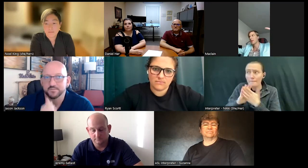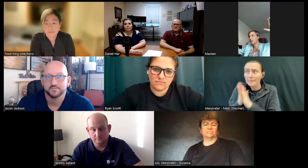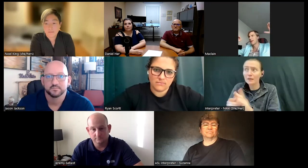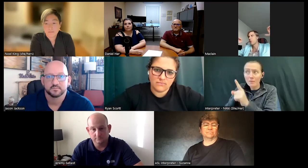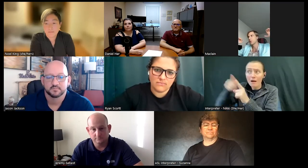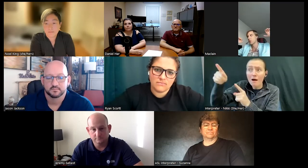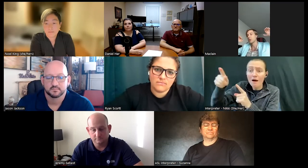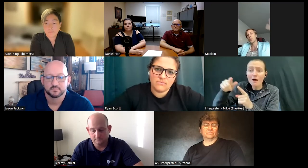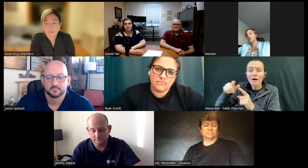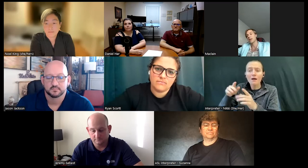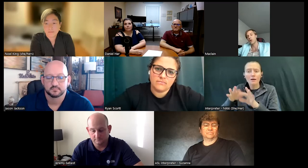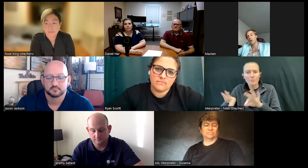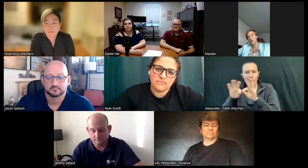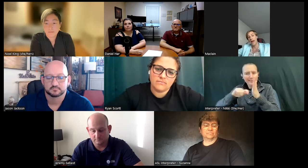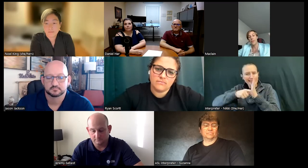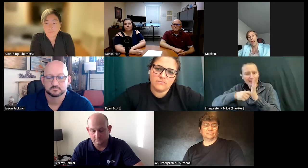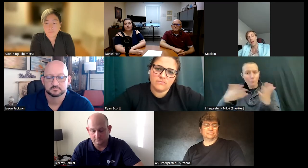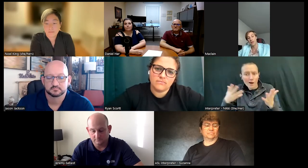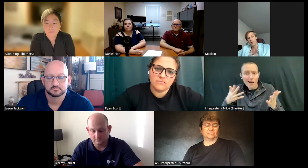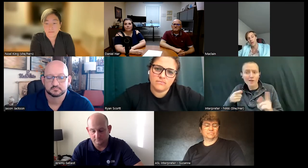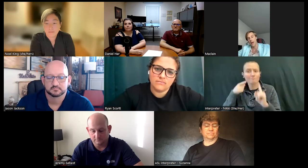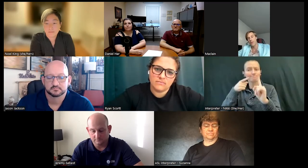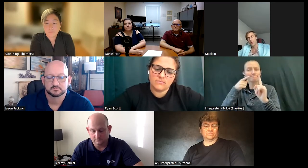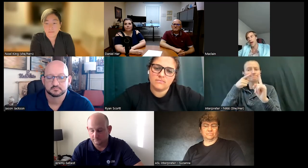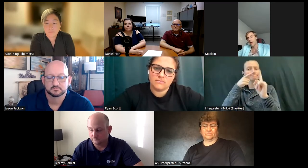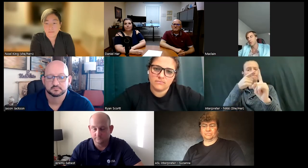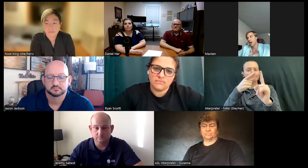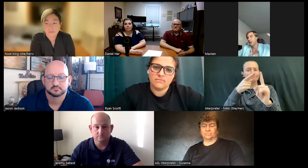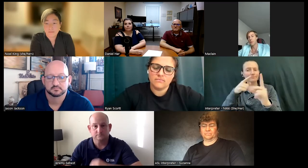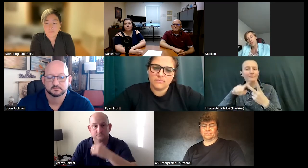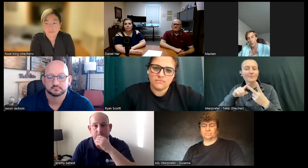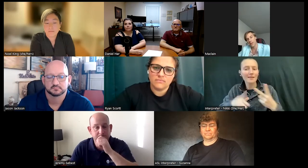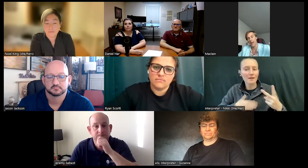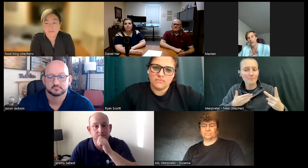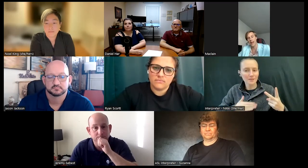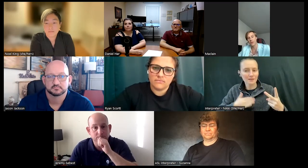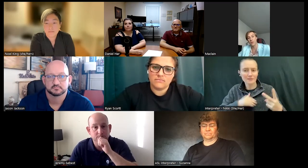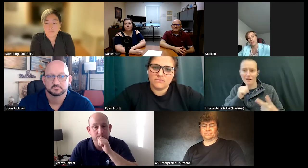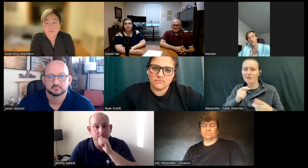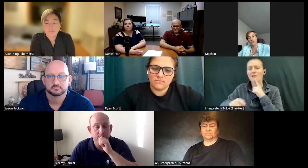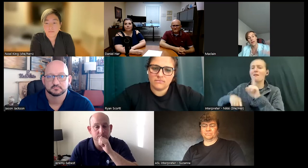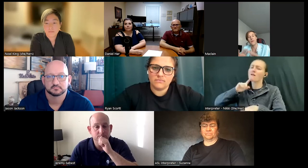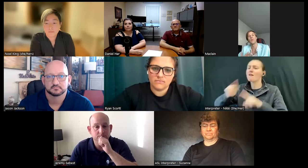key is is everyone's working towards that goal and they're happy and they're not telling other people what they can and can't do they're just trying to find